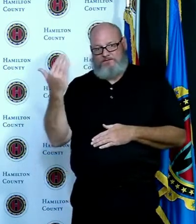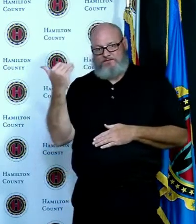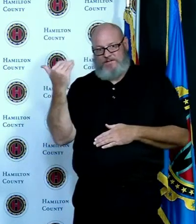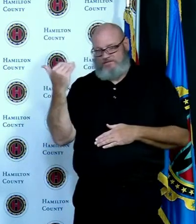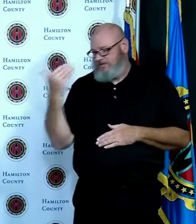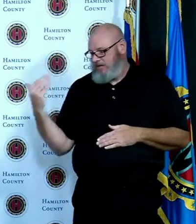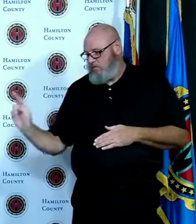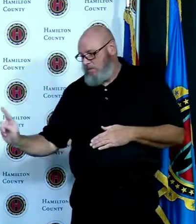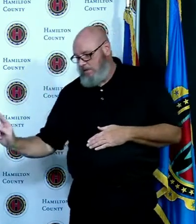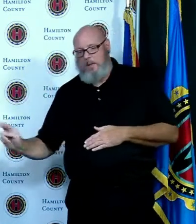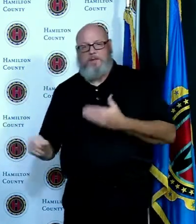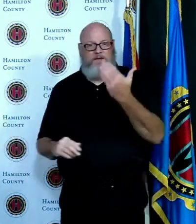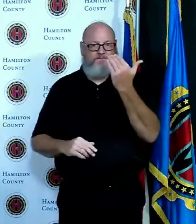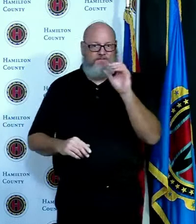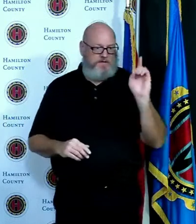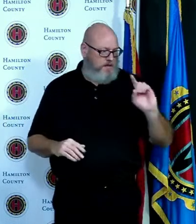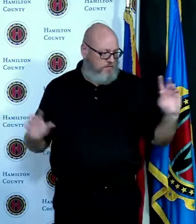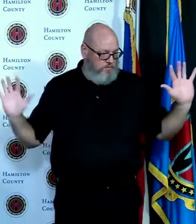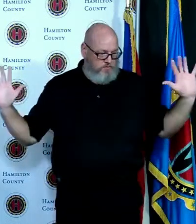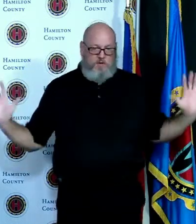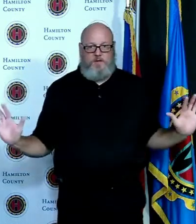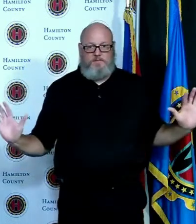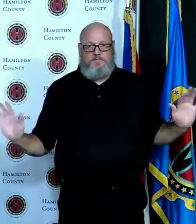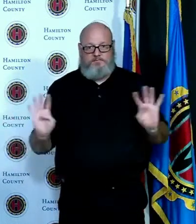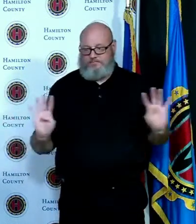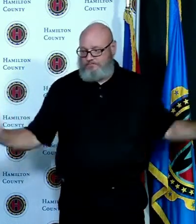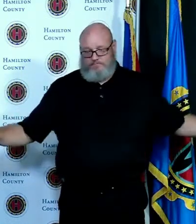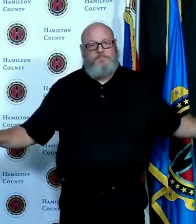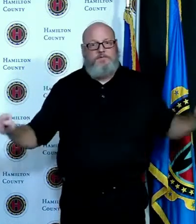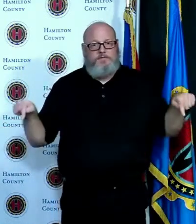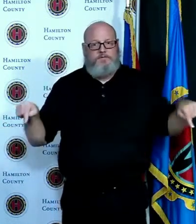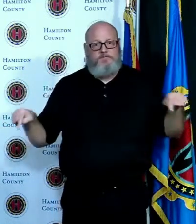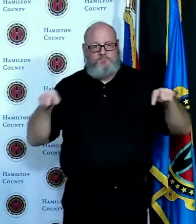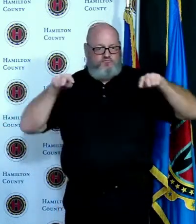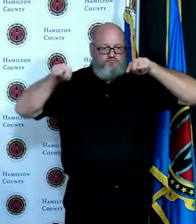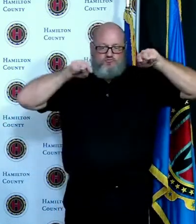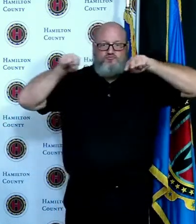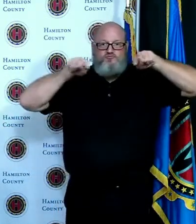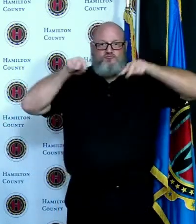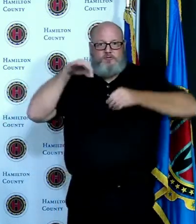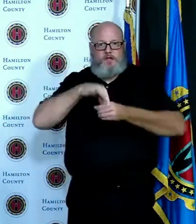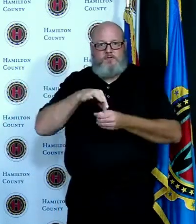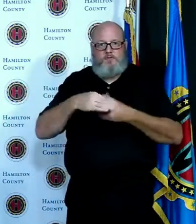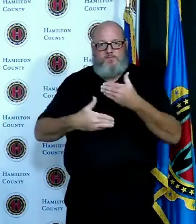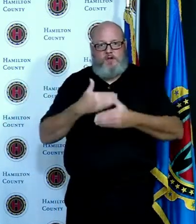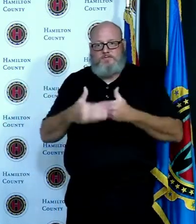from everybody that had come out you know kind of at this around the same time we were all wearing